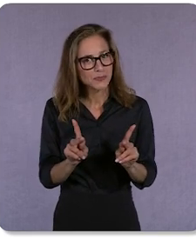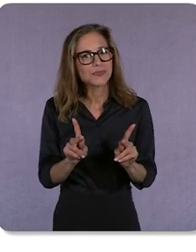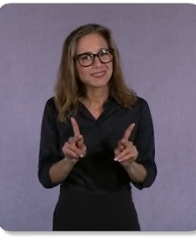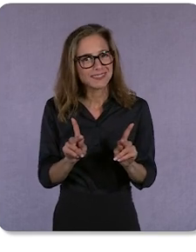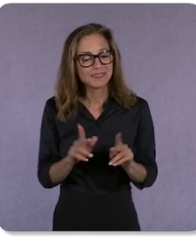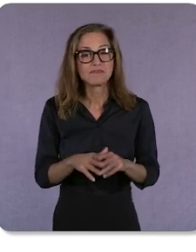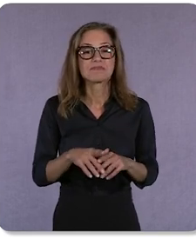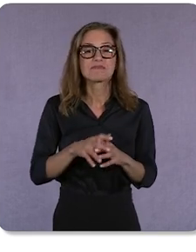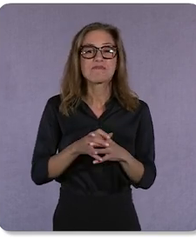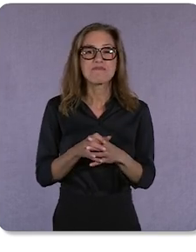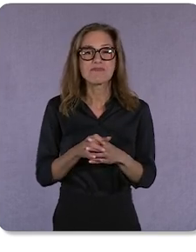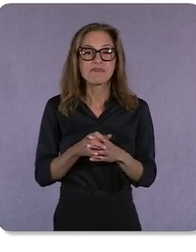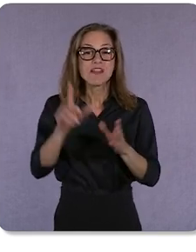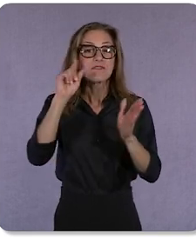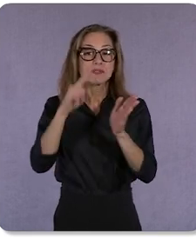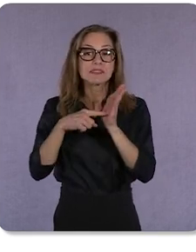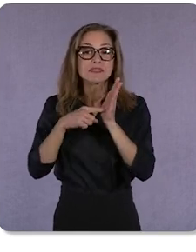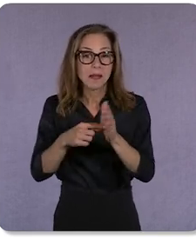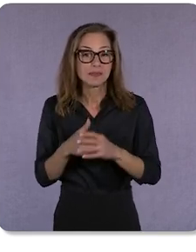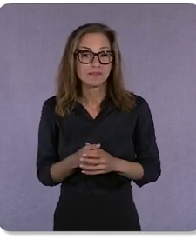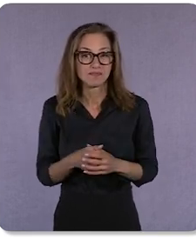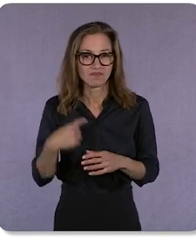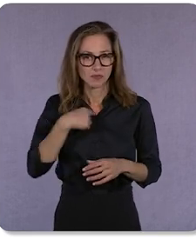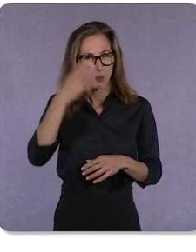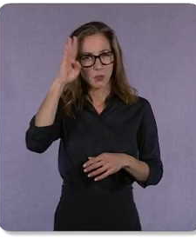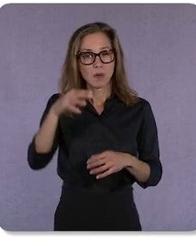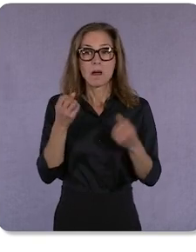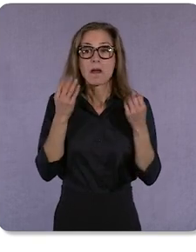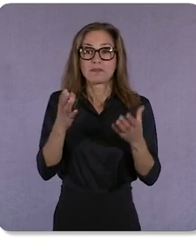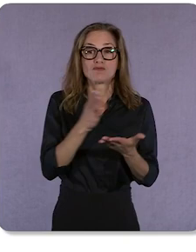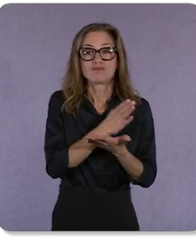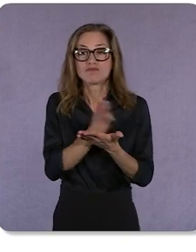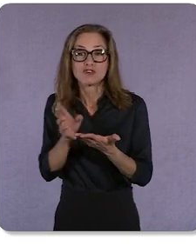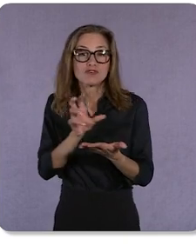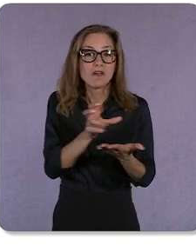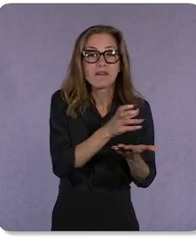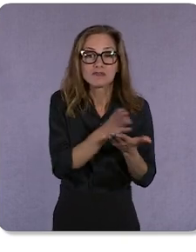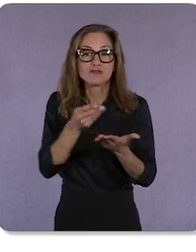For instance, we all know omnichannel shoppers are incredibly valuable.